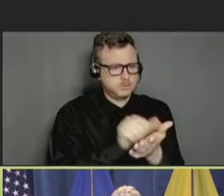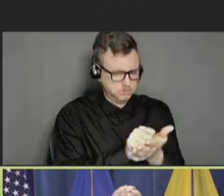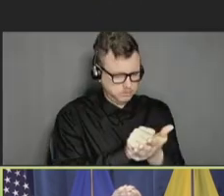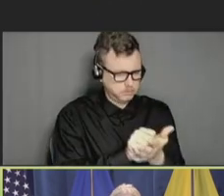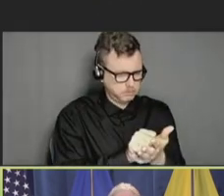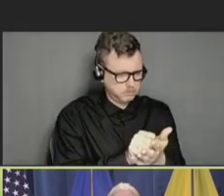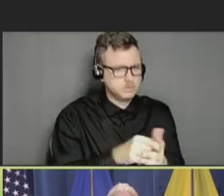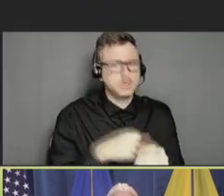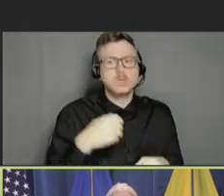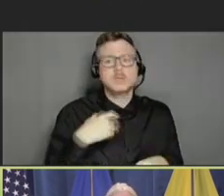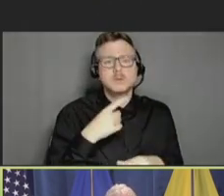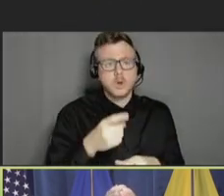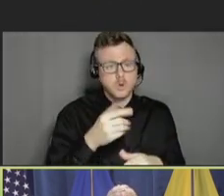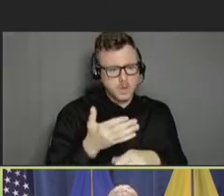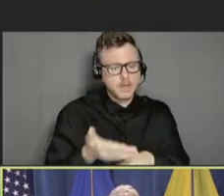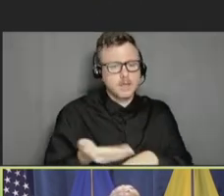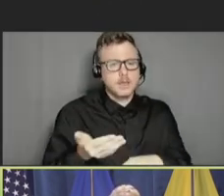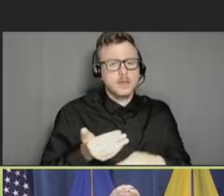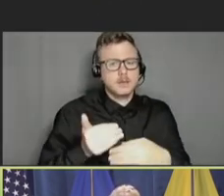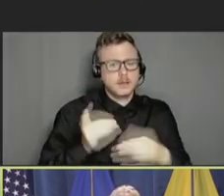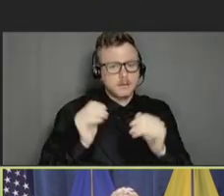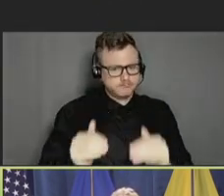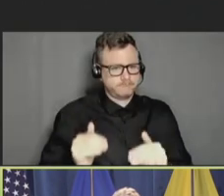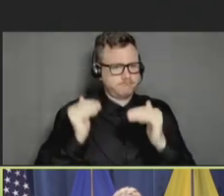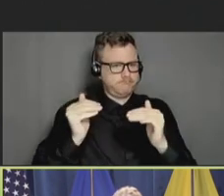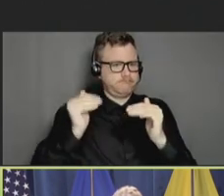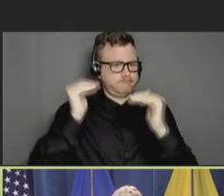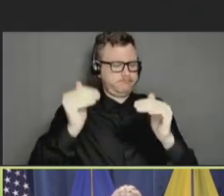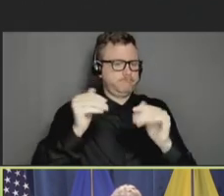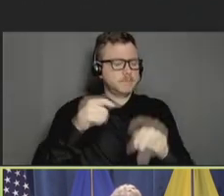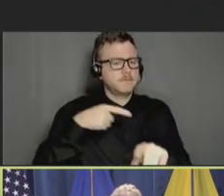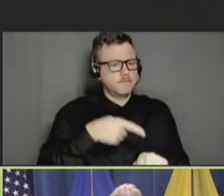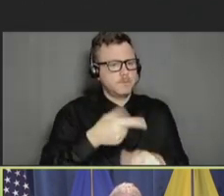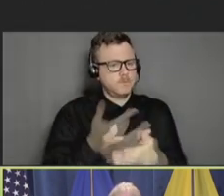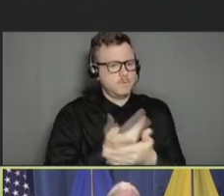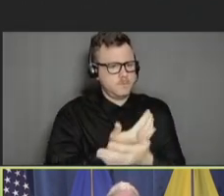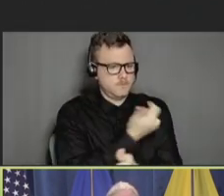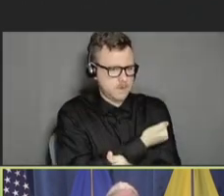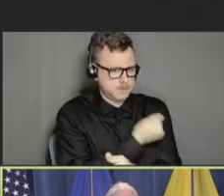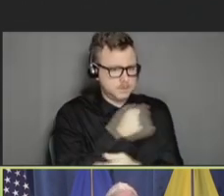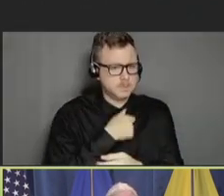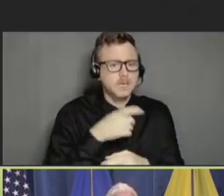of new and existing vaccines that will optimize public health and reduce the disease burden